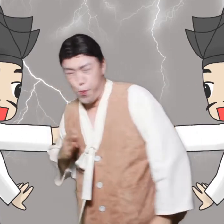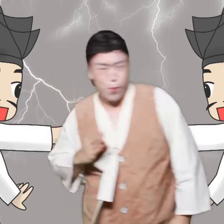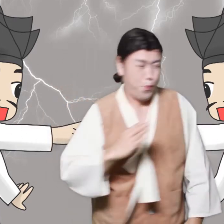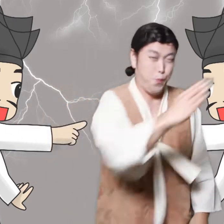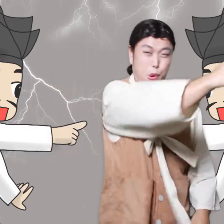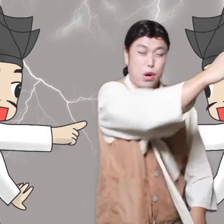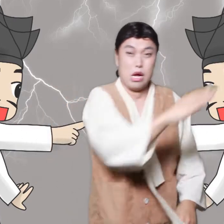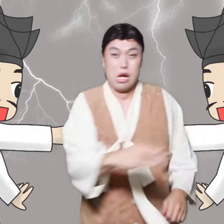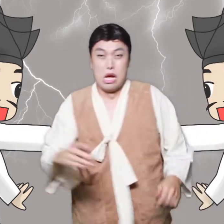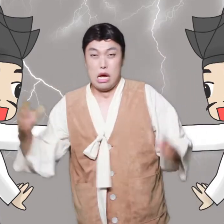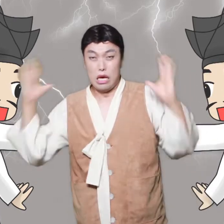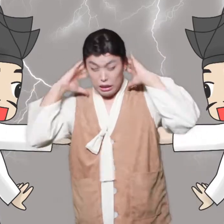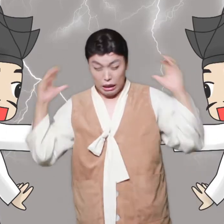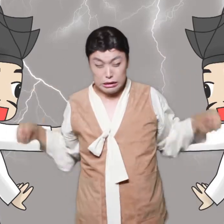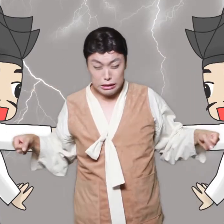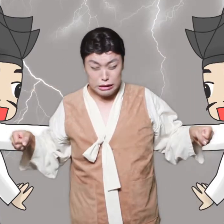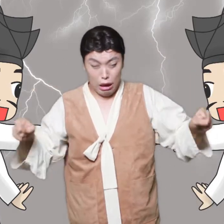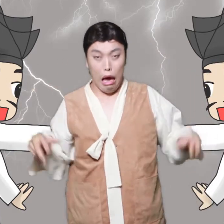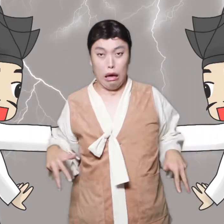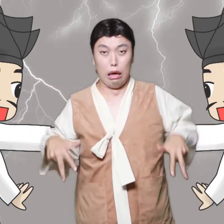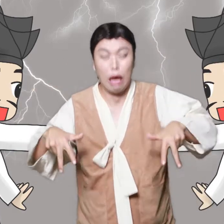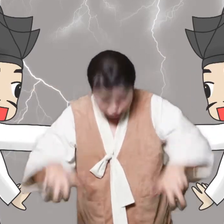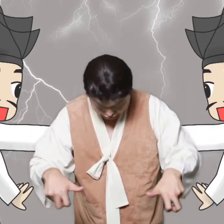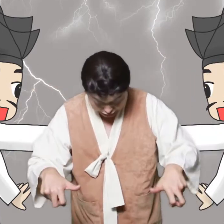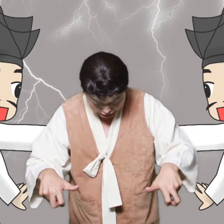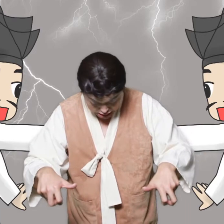Wow! What happened? Master Two! It's the same!